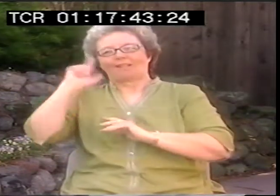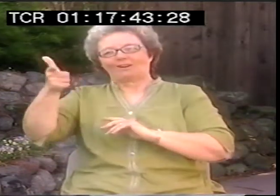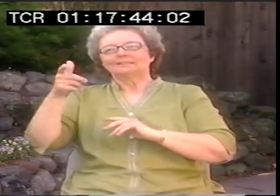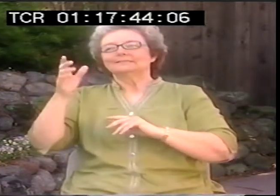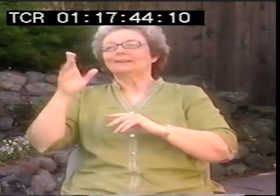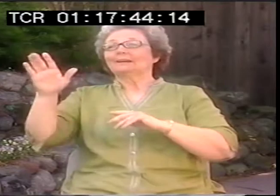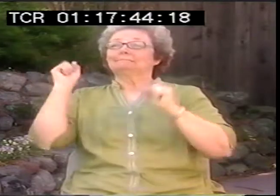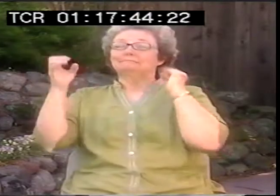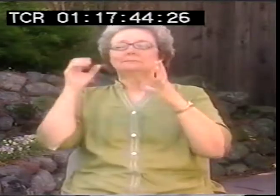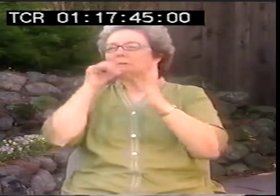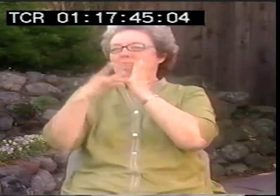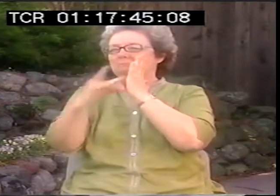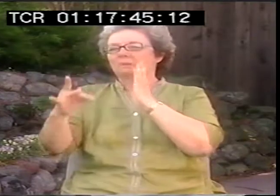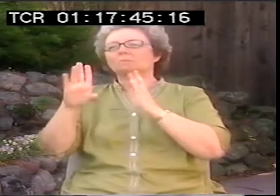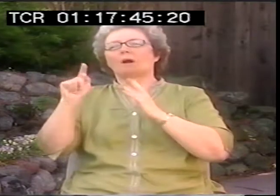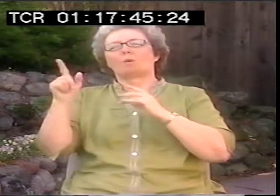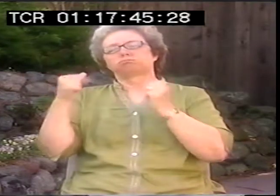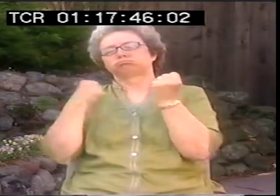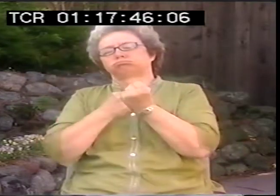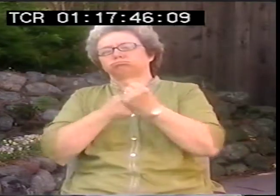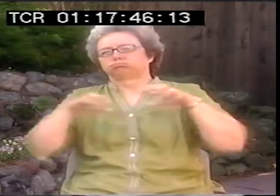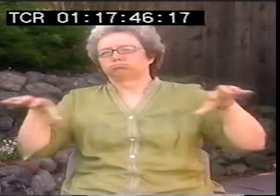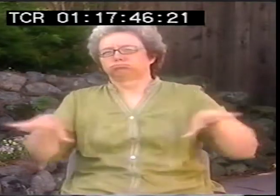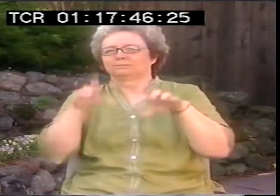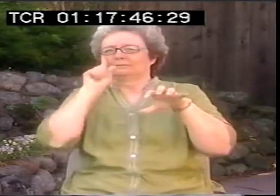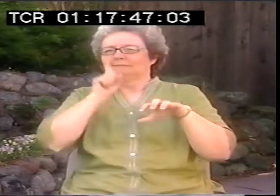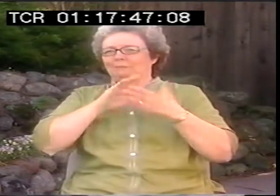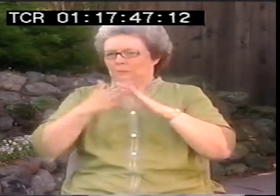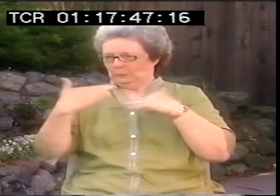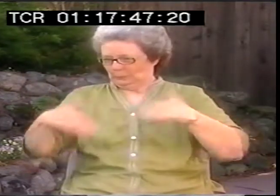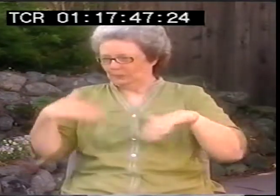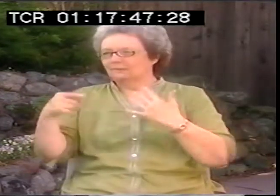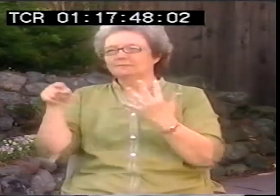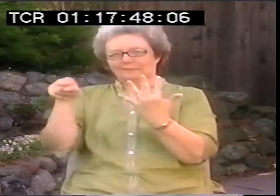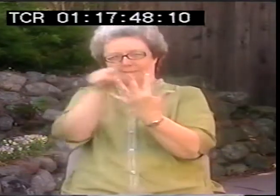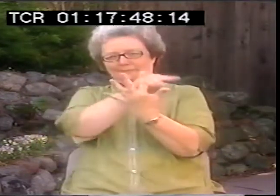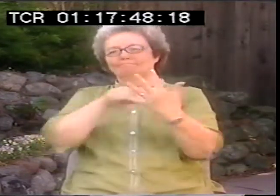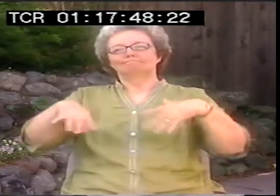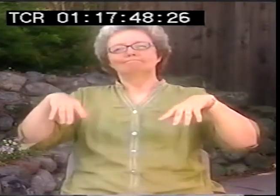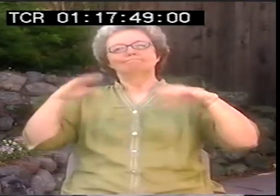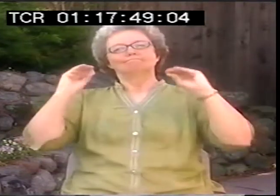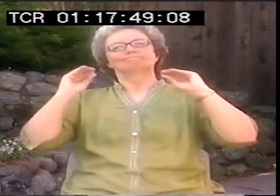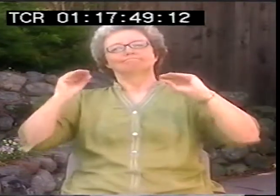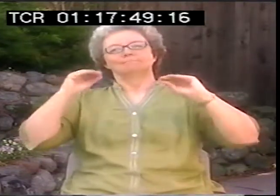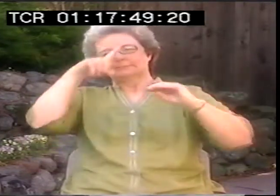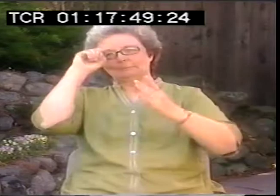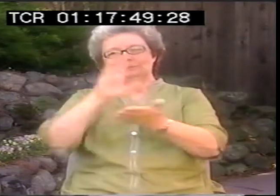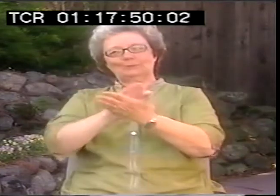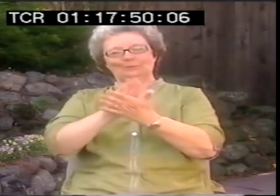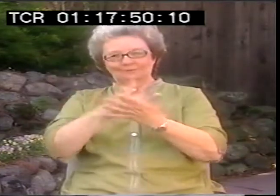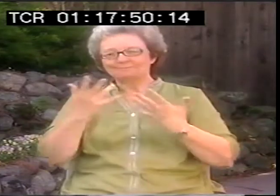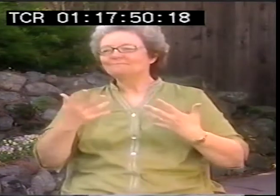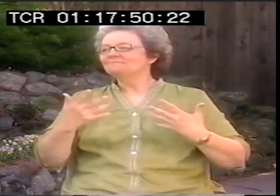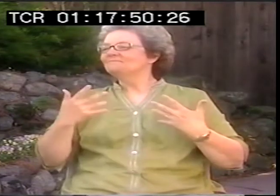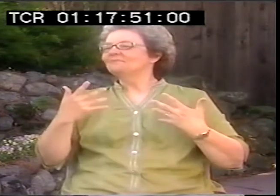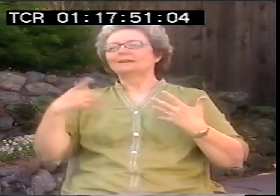And he was an Hispanic person. He was hearing and become deaf later. He wasn't a great signer. But he was a real force of nature